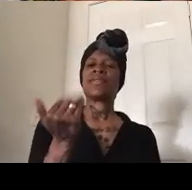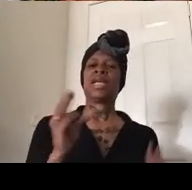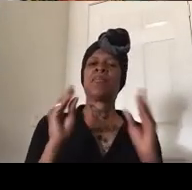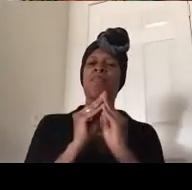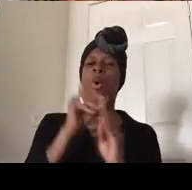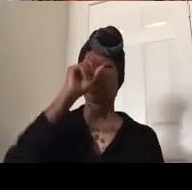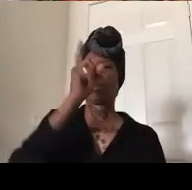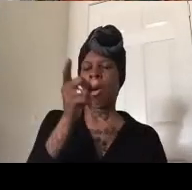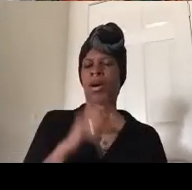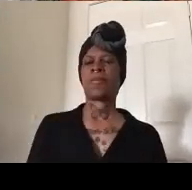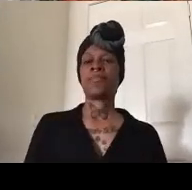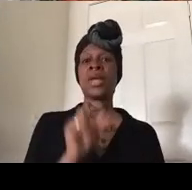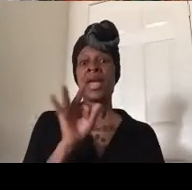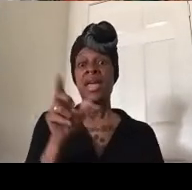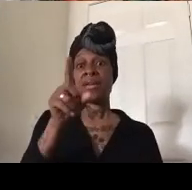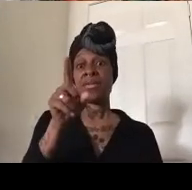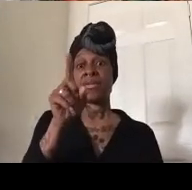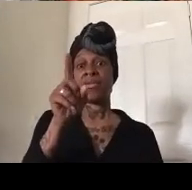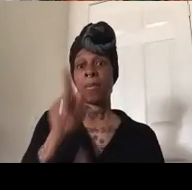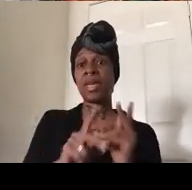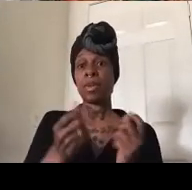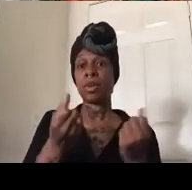if anybody tries to convince you to travel cross country